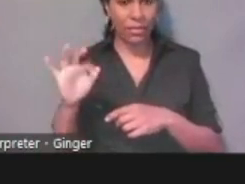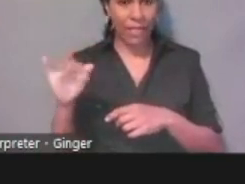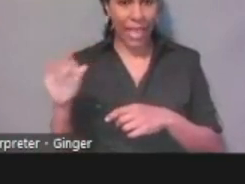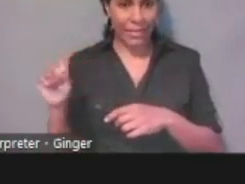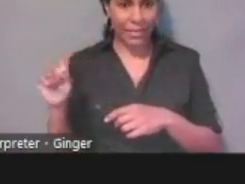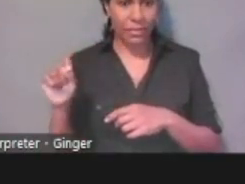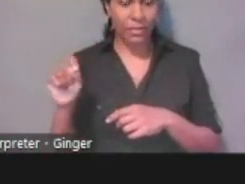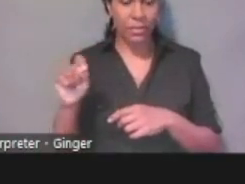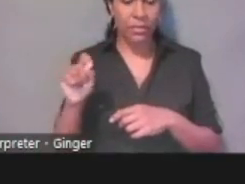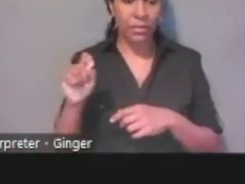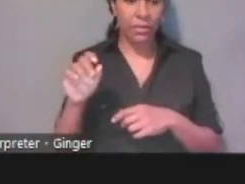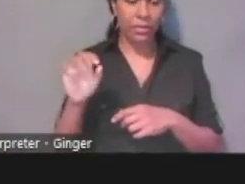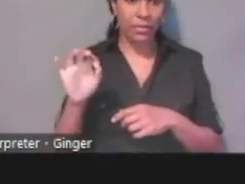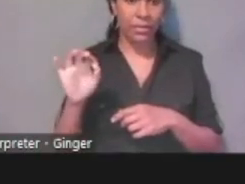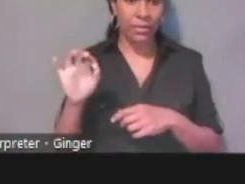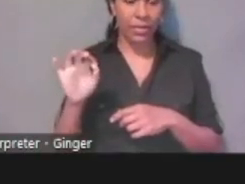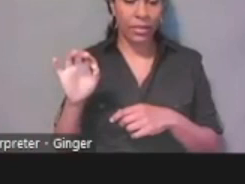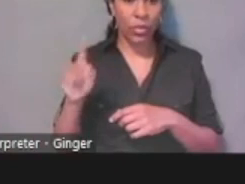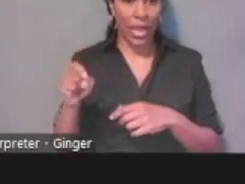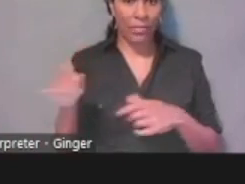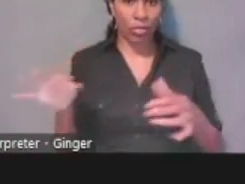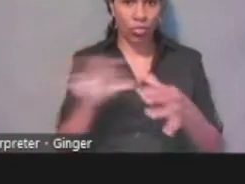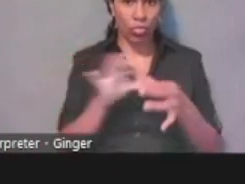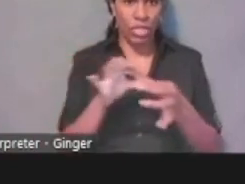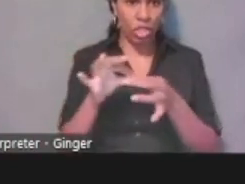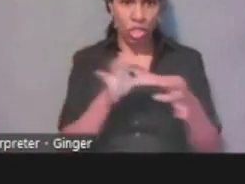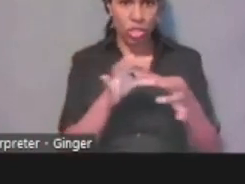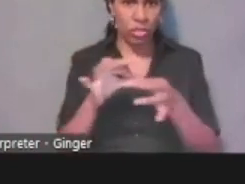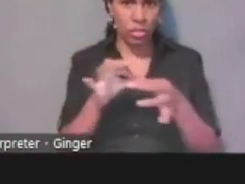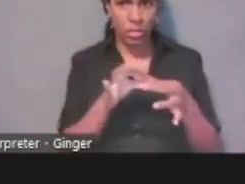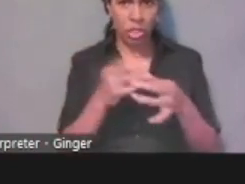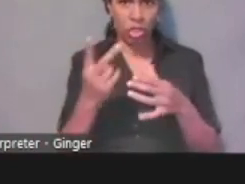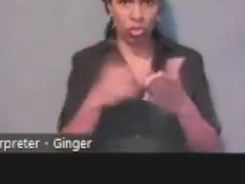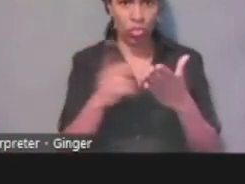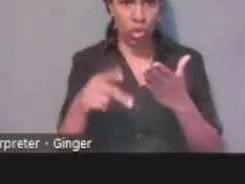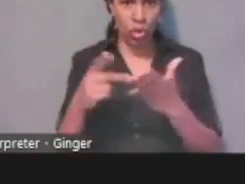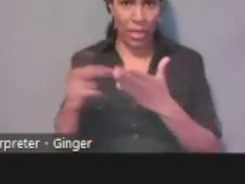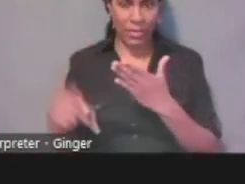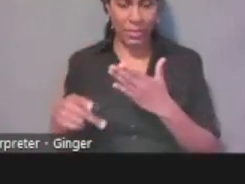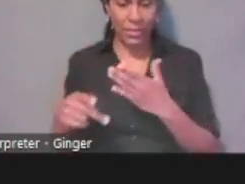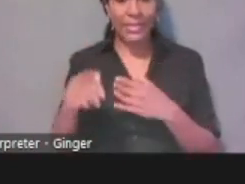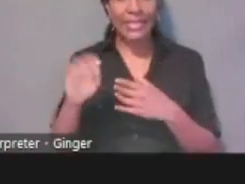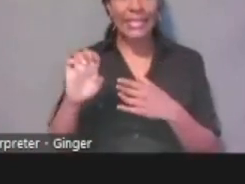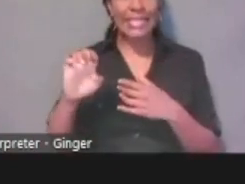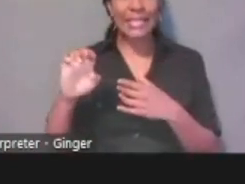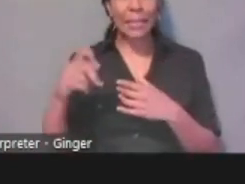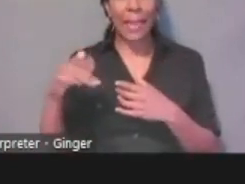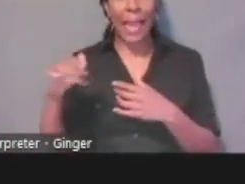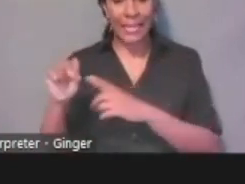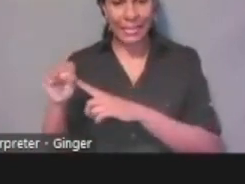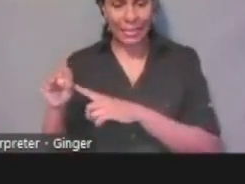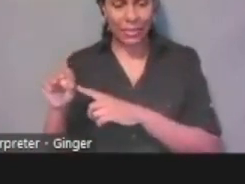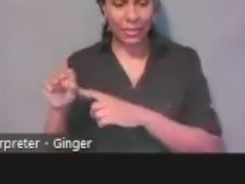we need to bridge the two and say Wes in ePASS is the same Wes in NC FAST,